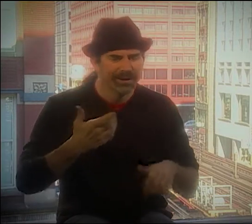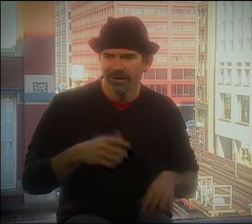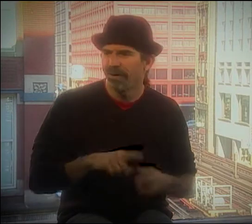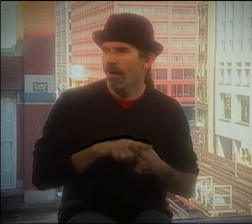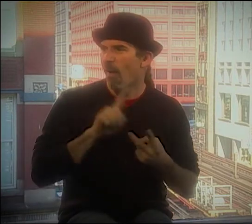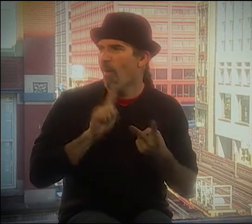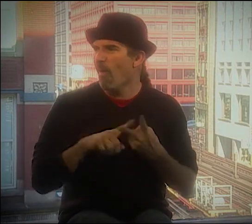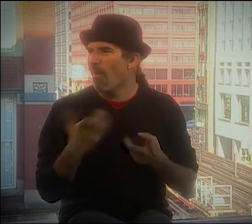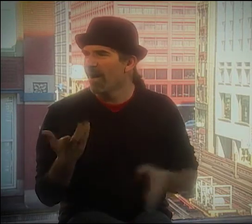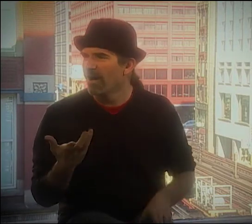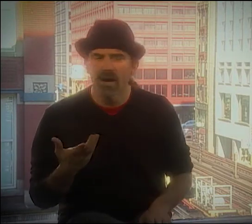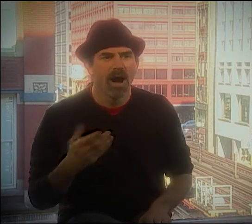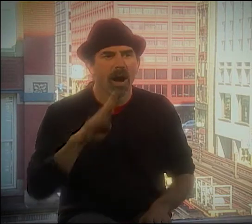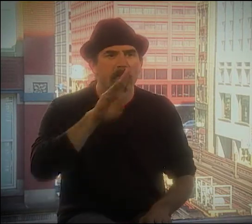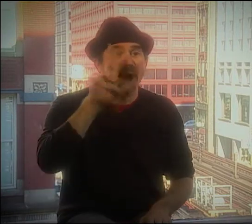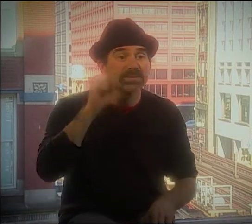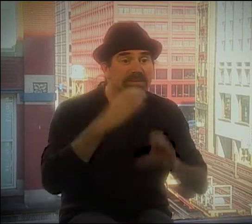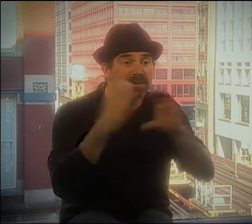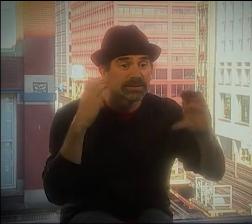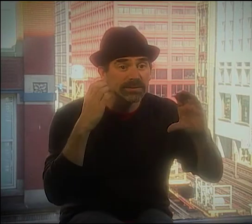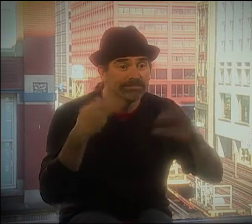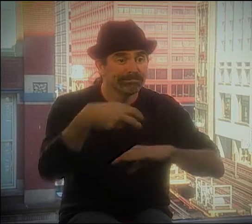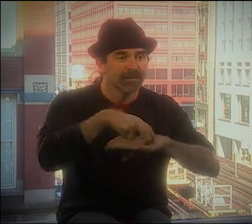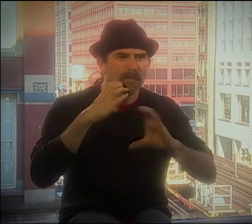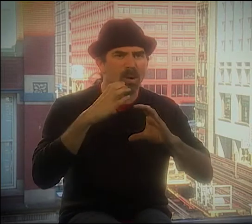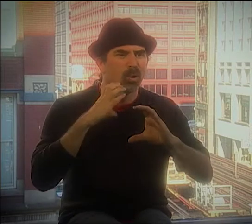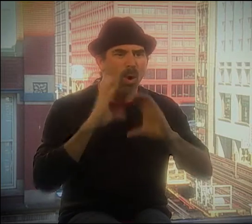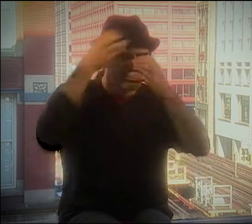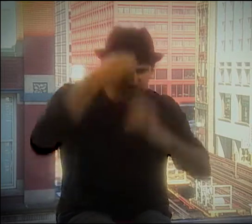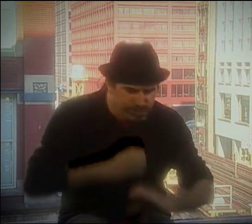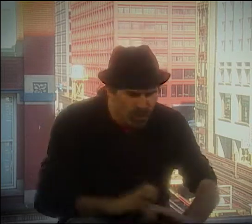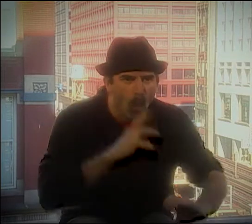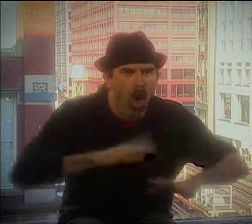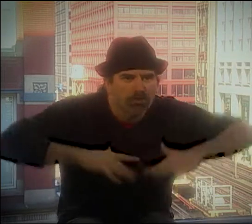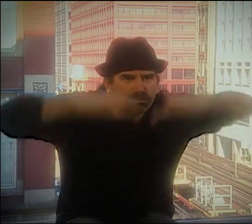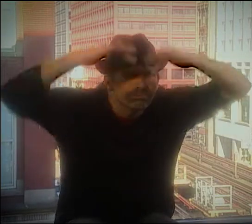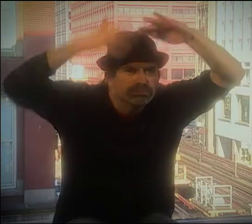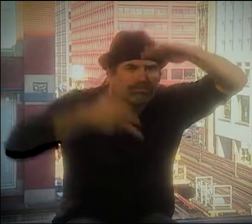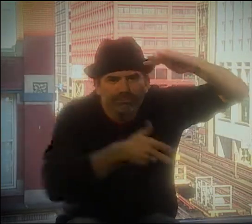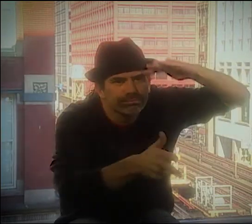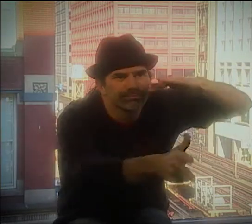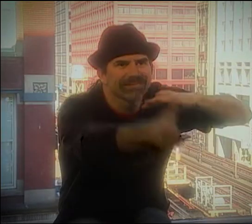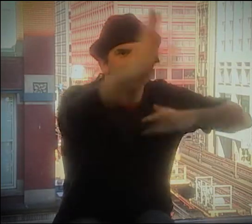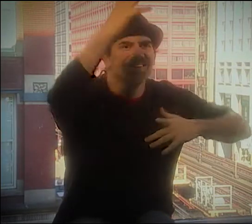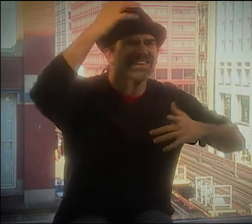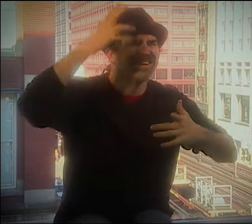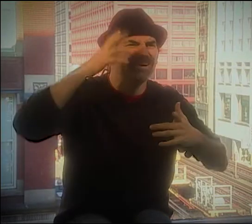AND LOOKING FOR FOOD OR ON A BUS, BUT THEN THE BUS GOES